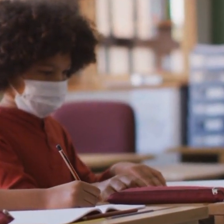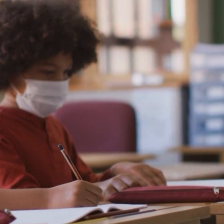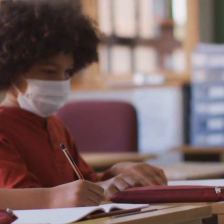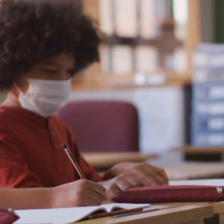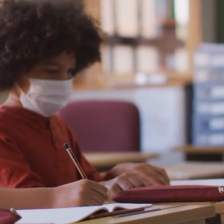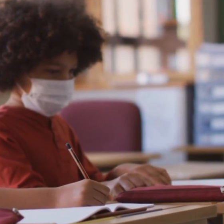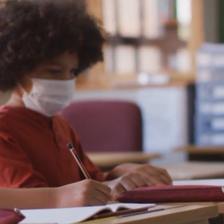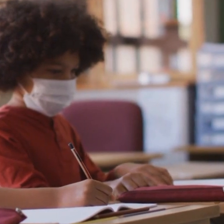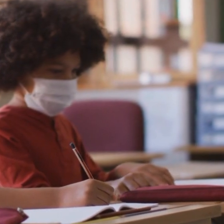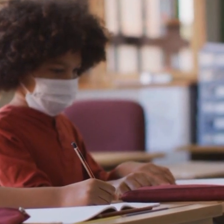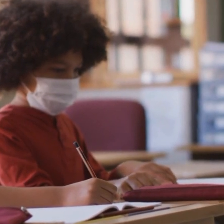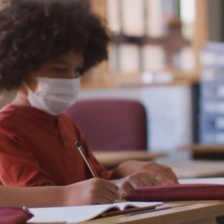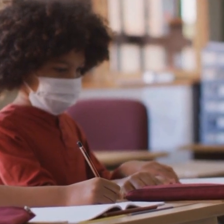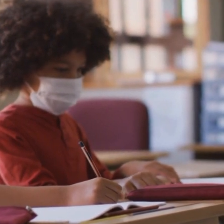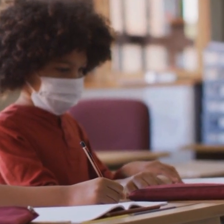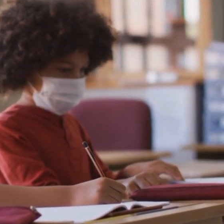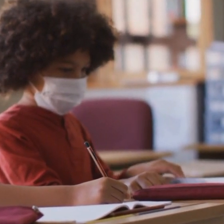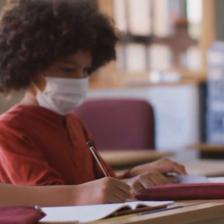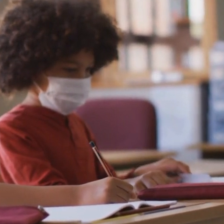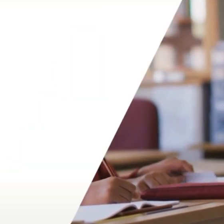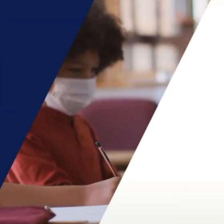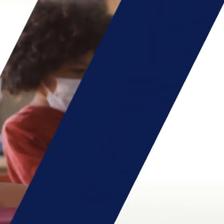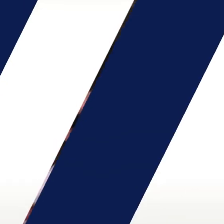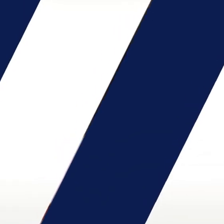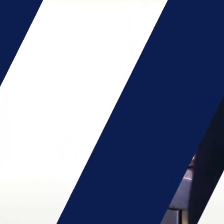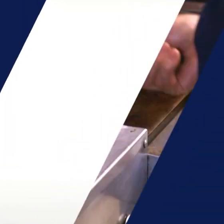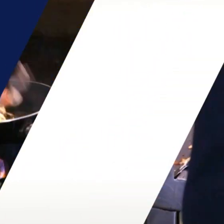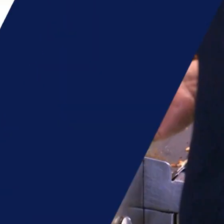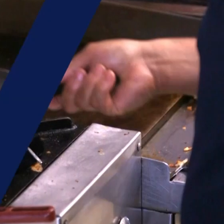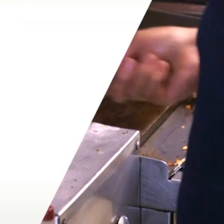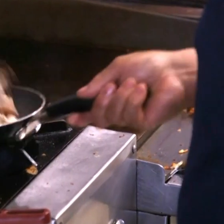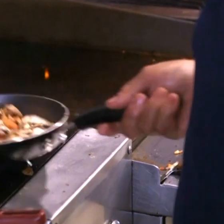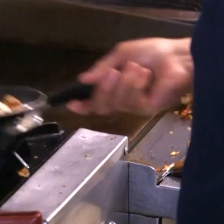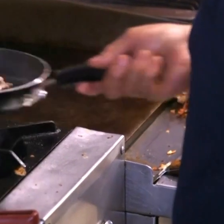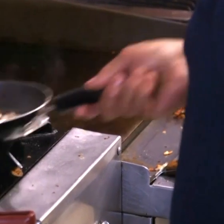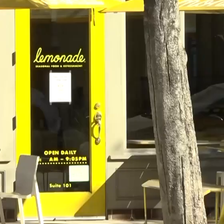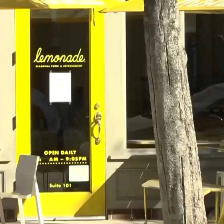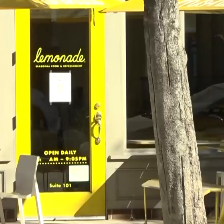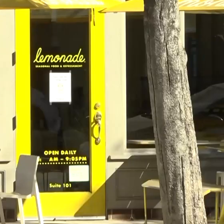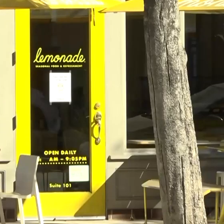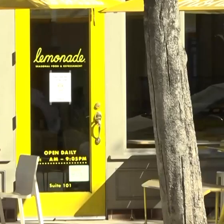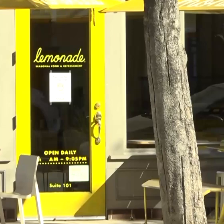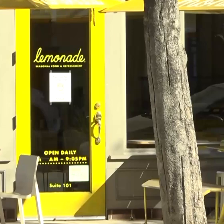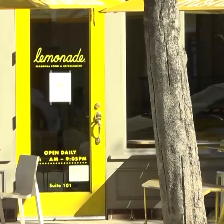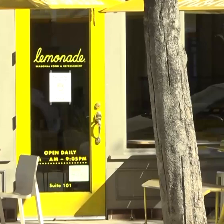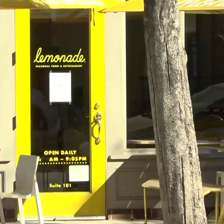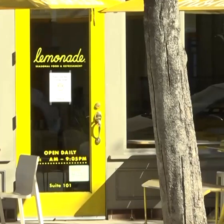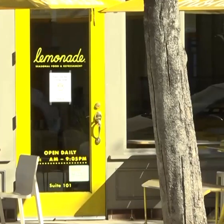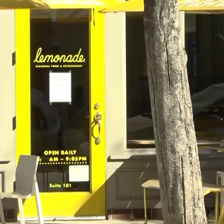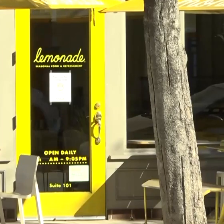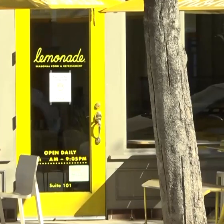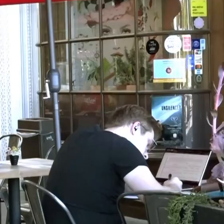safe while opening campuses for in-person learning restaurants also reopened and served